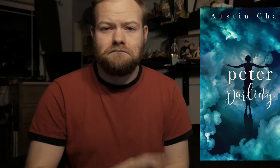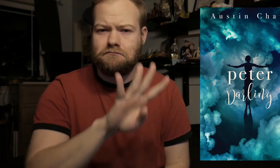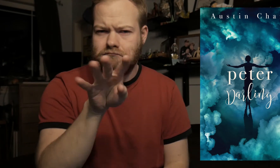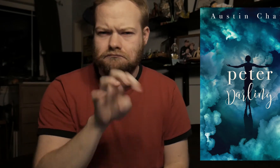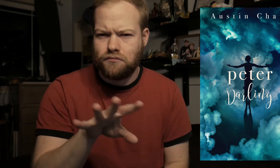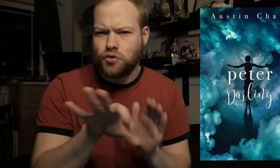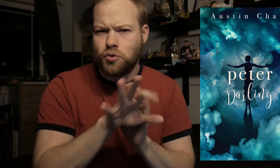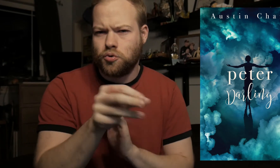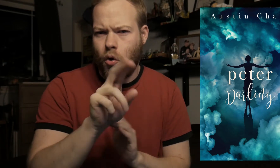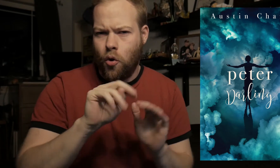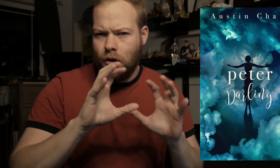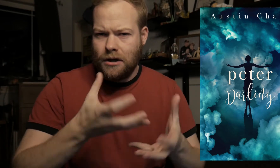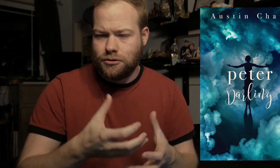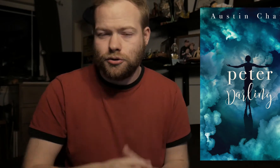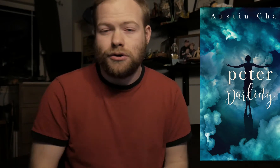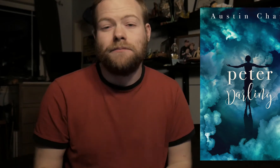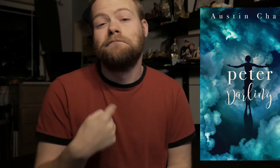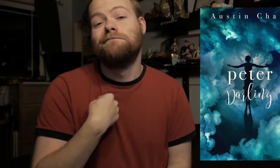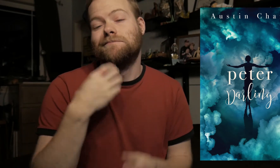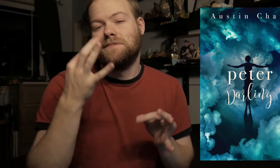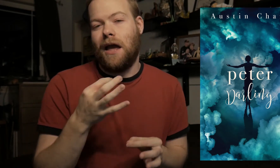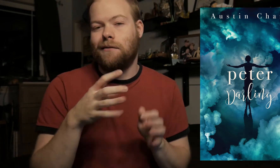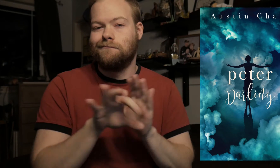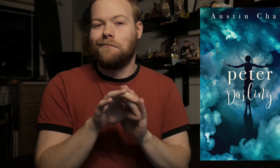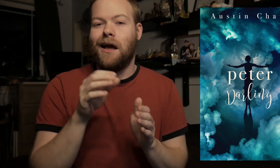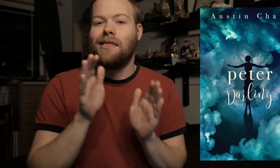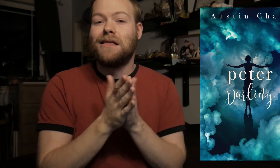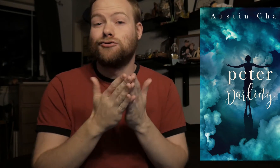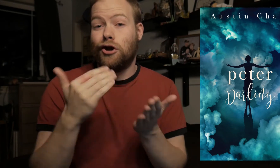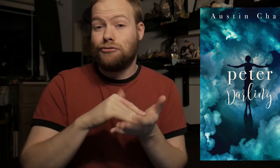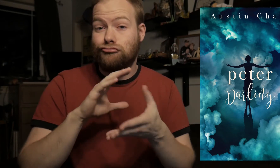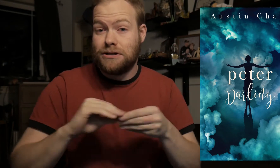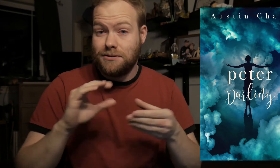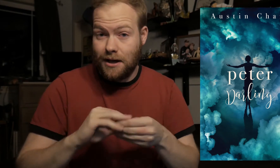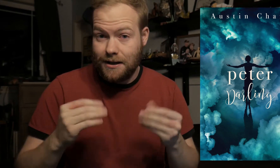???, choose your own category: I decided to choose Literary Re-telling.